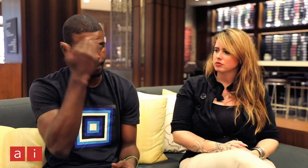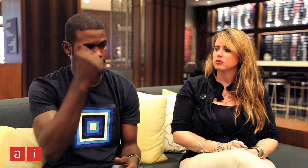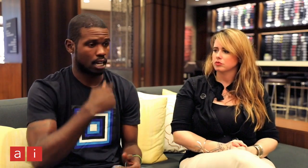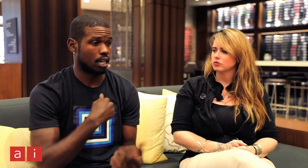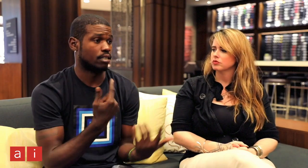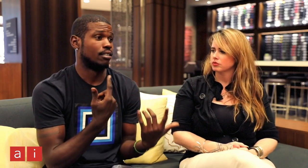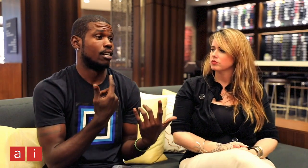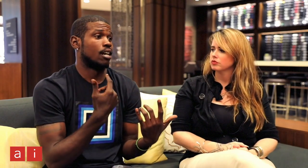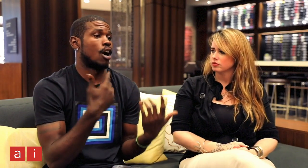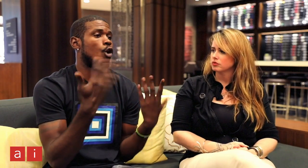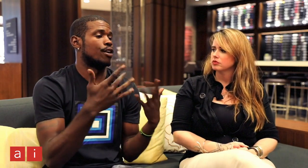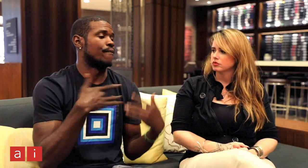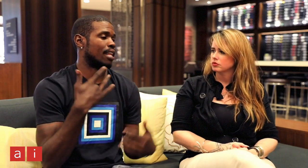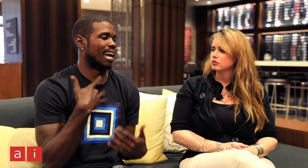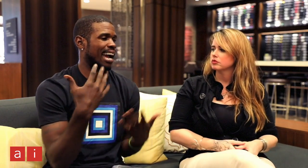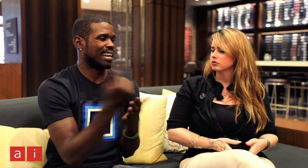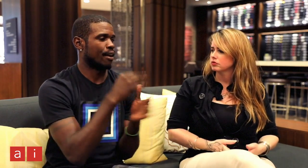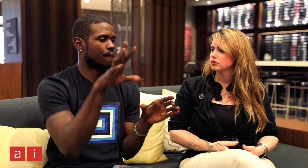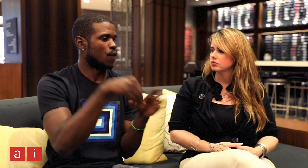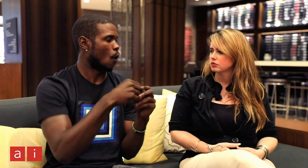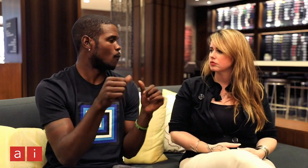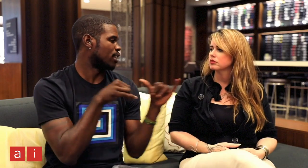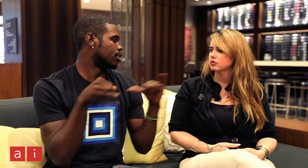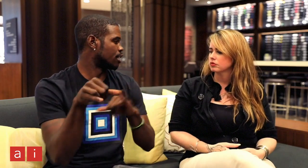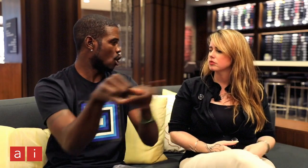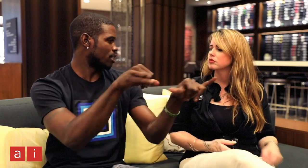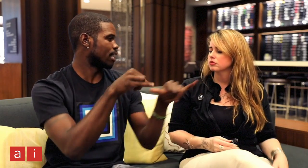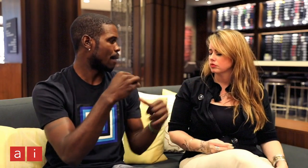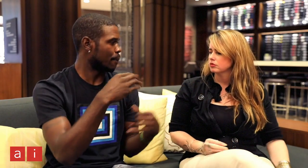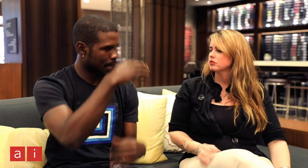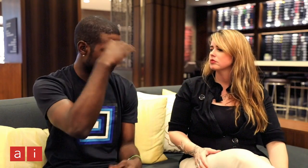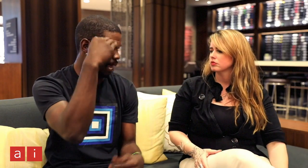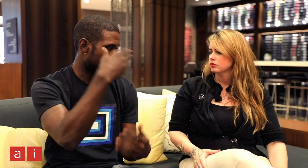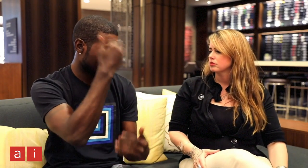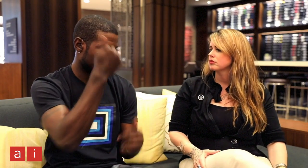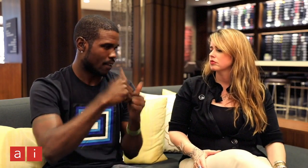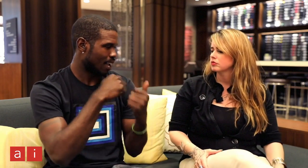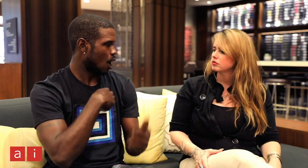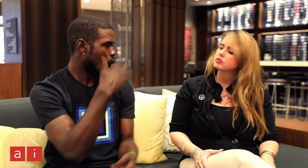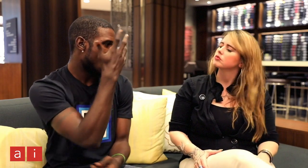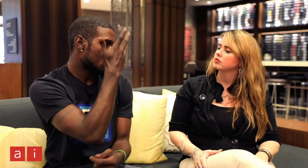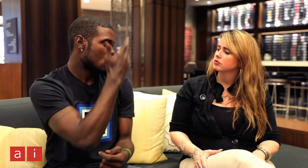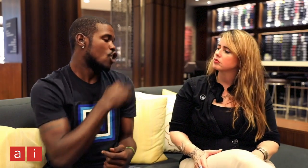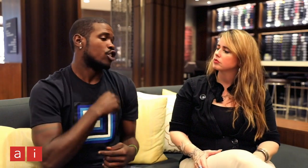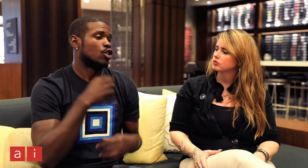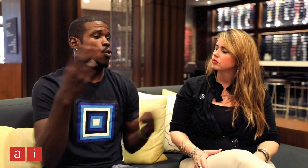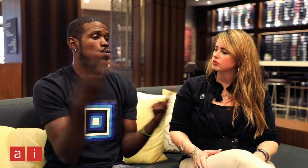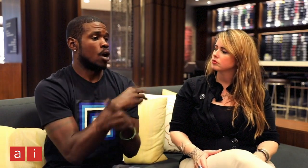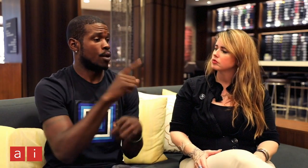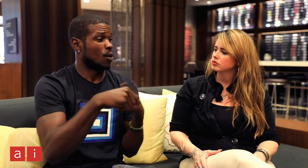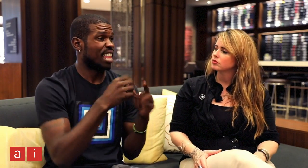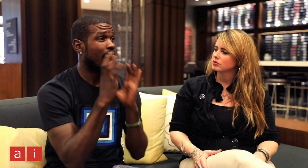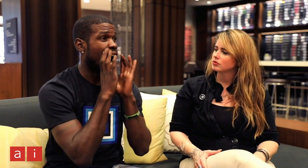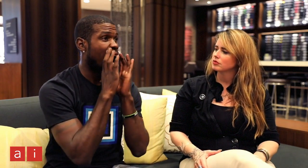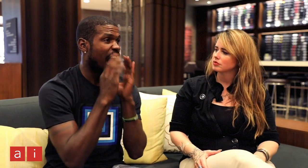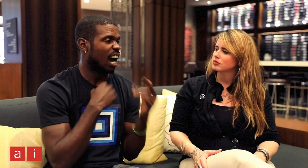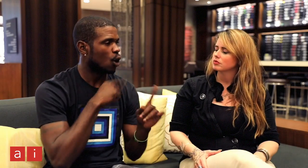because I'm viewed as having a stereotypical black appearance and it makes it worse when they're yelling orders